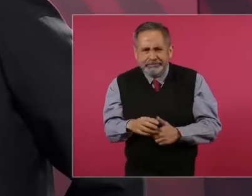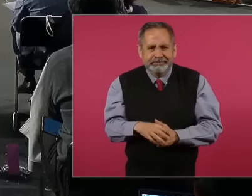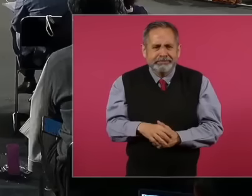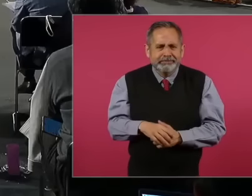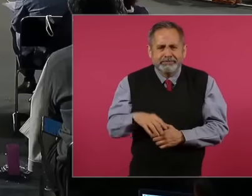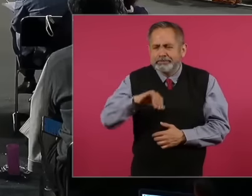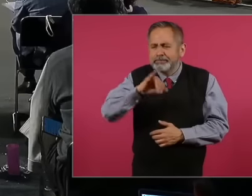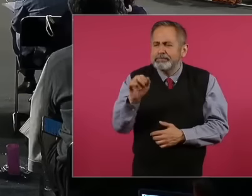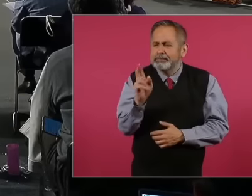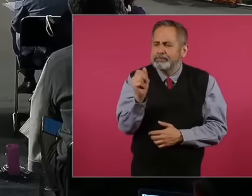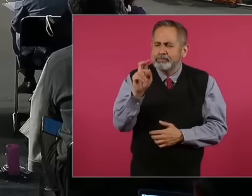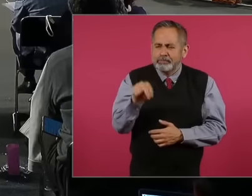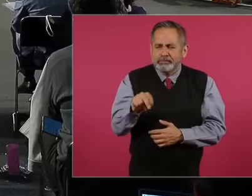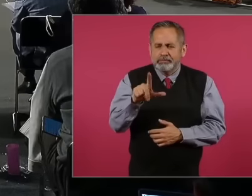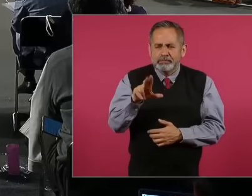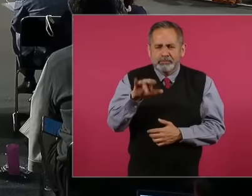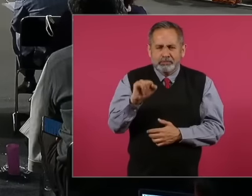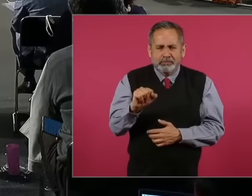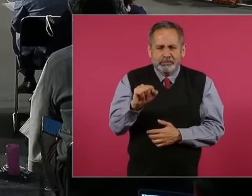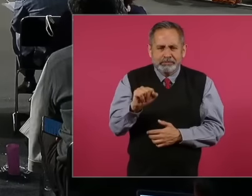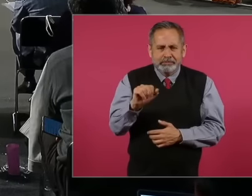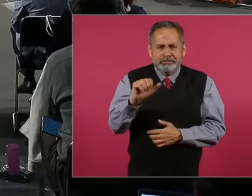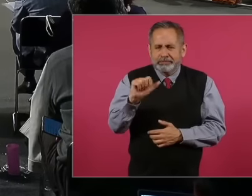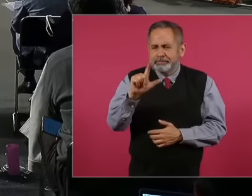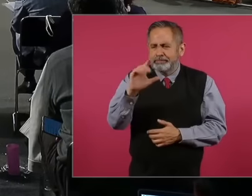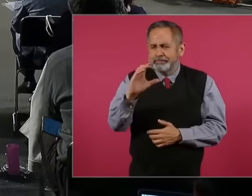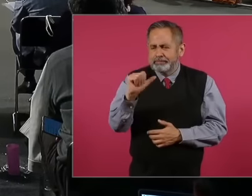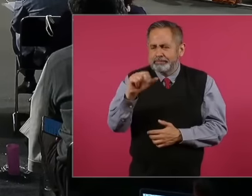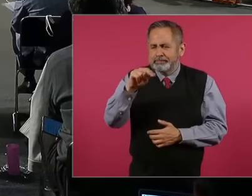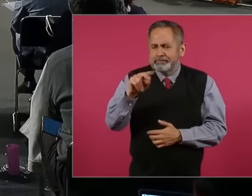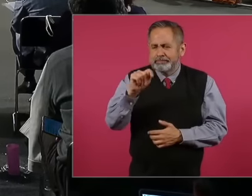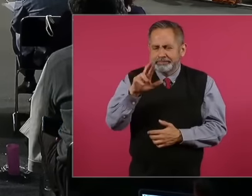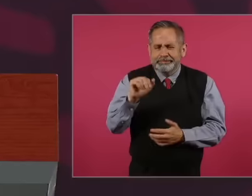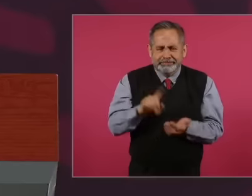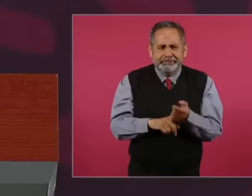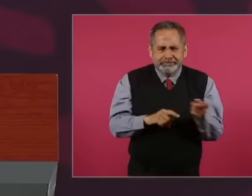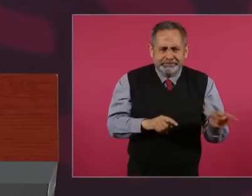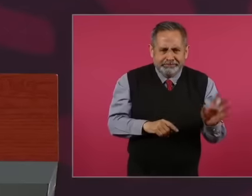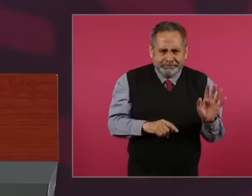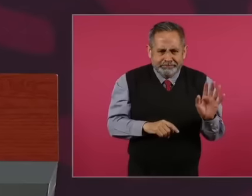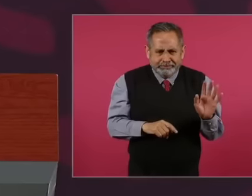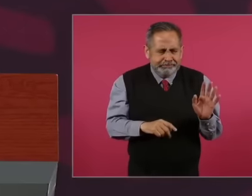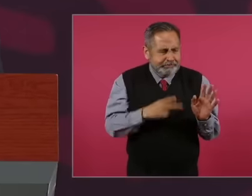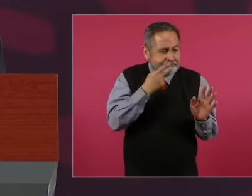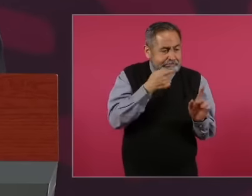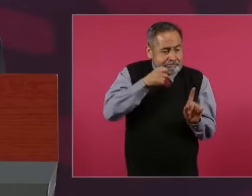Juan's name? Luis González Alcántara, so as not to be talking about Mrs.